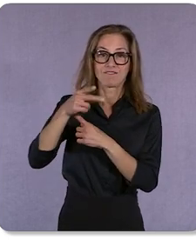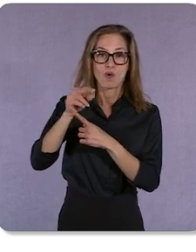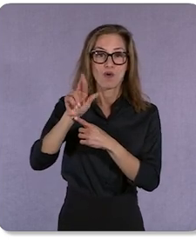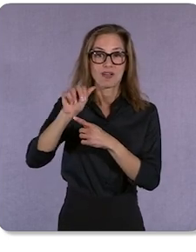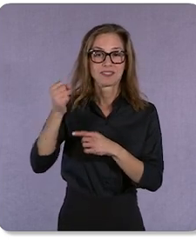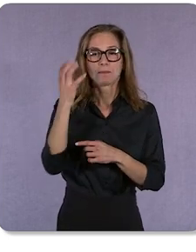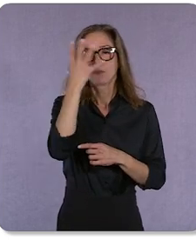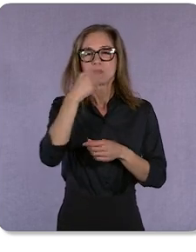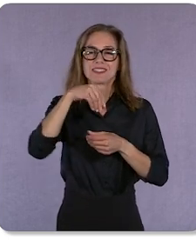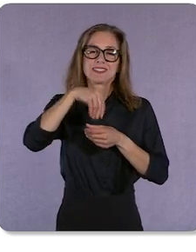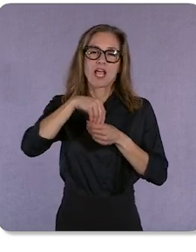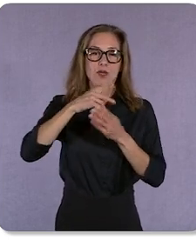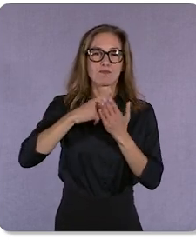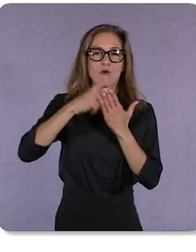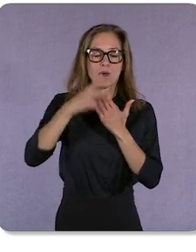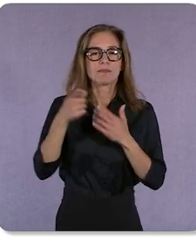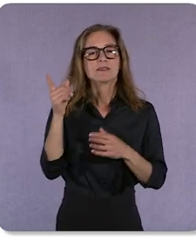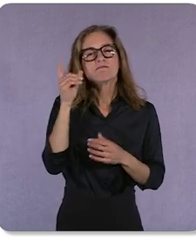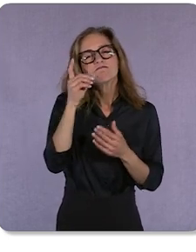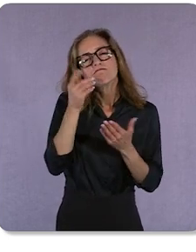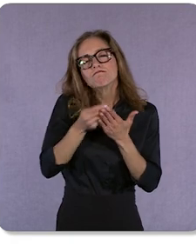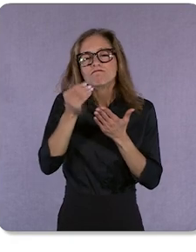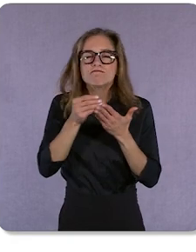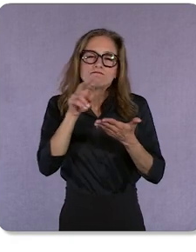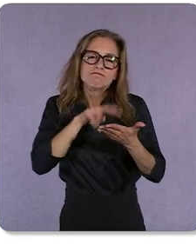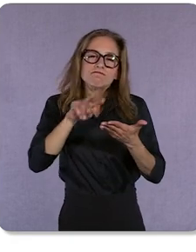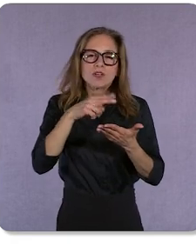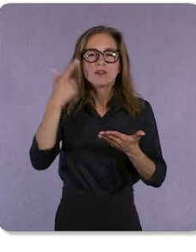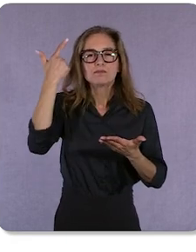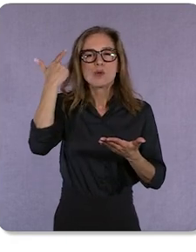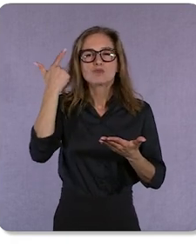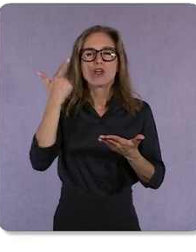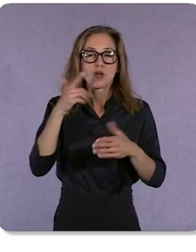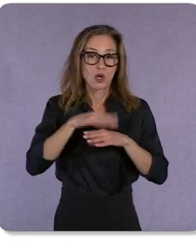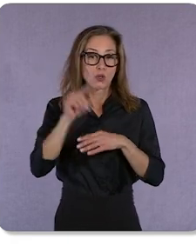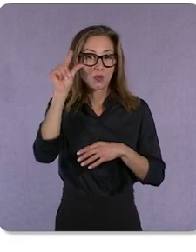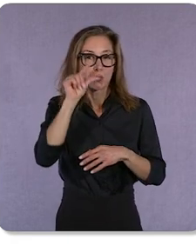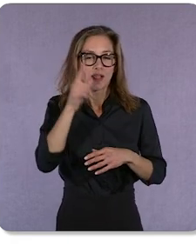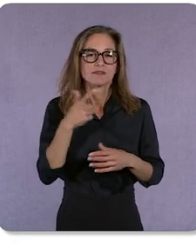is shopping for a “blow dryer brush” on Google. When she clicks on the Sephora listing,